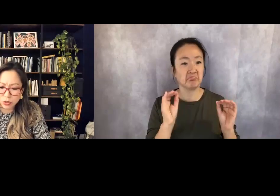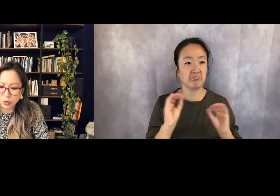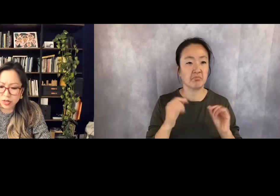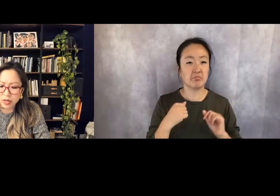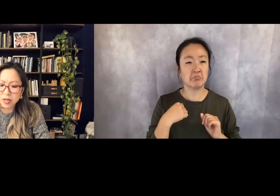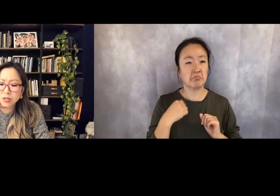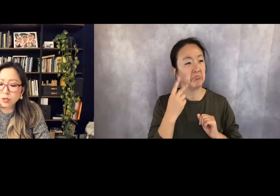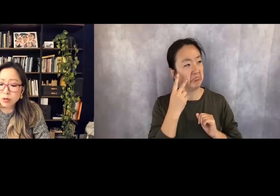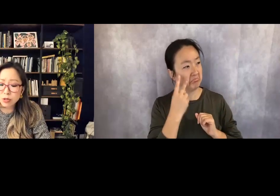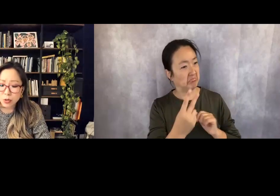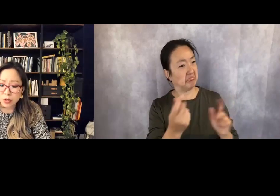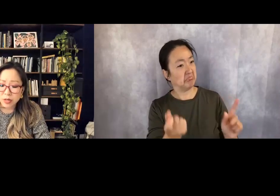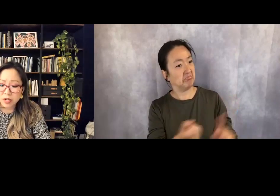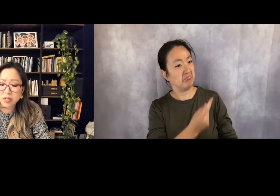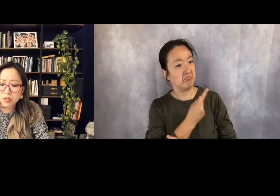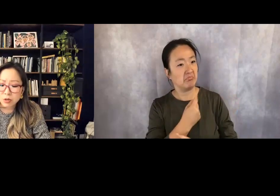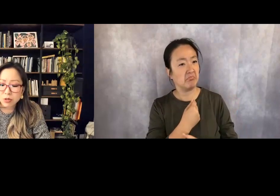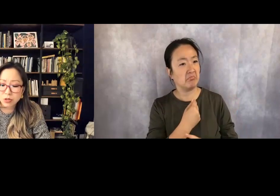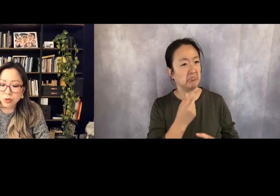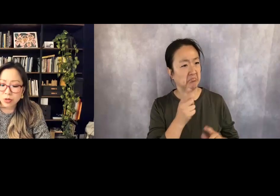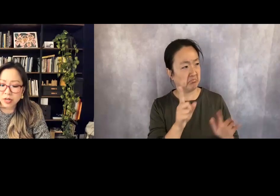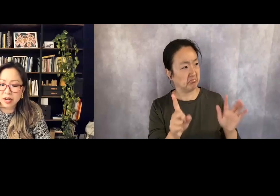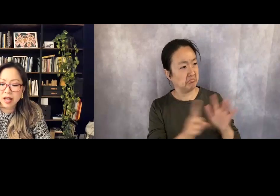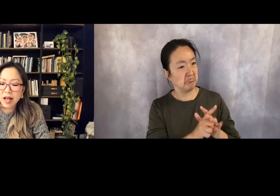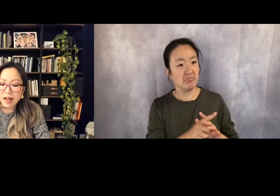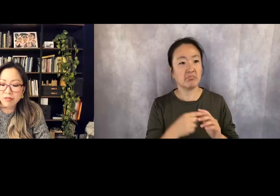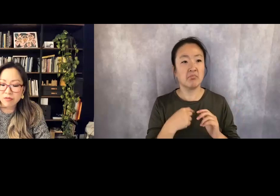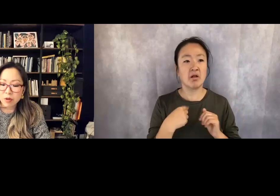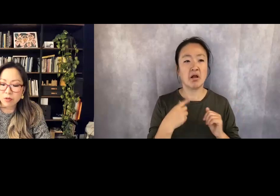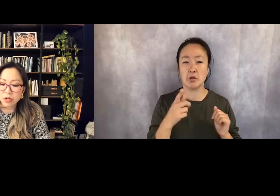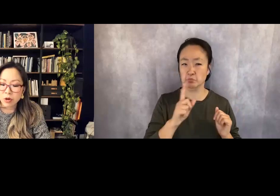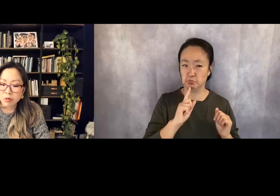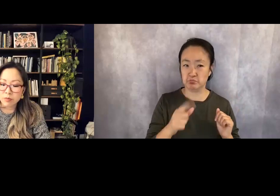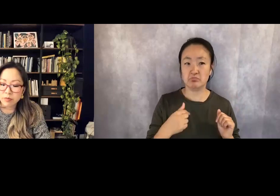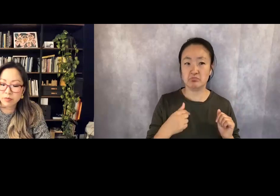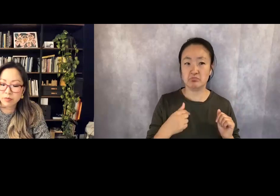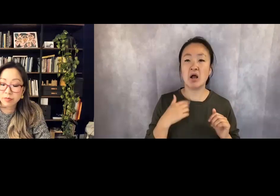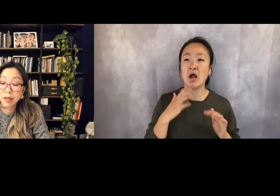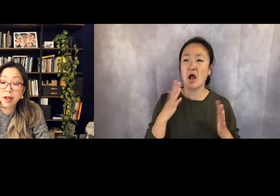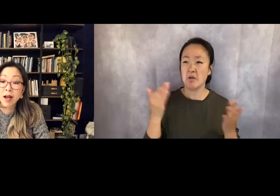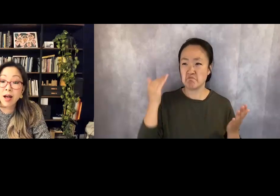I'm sure, so sure, so sure, I float home.